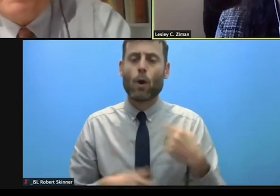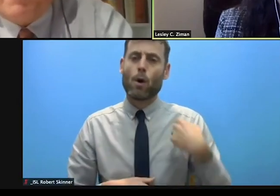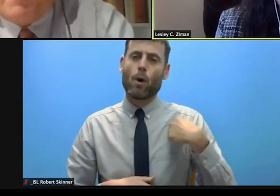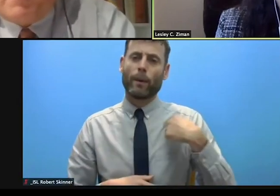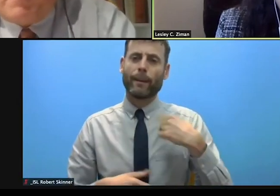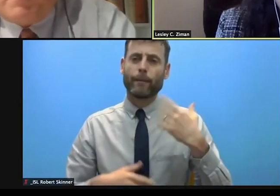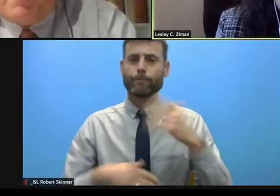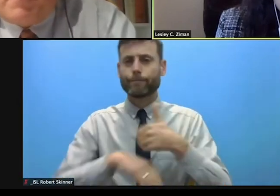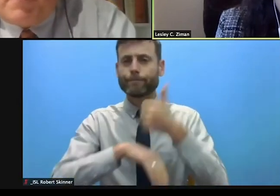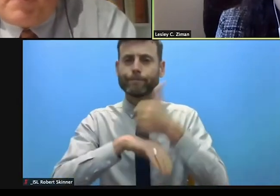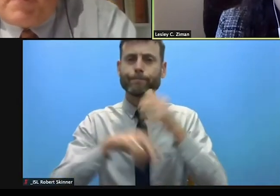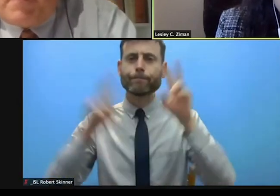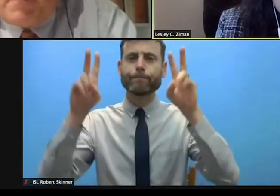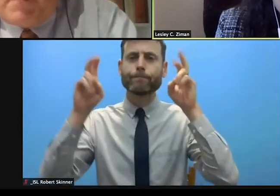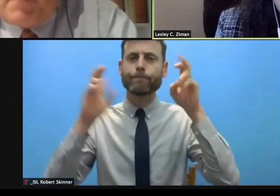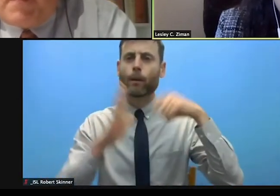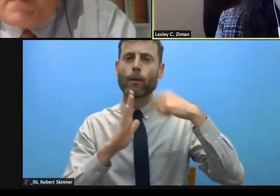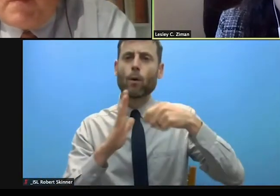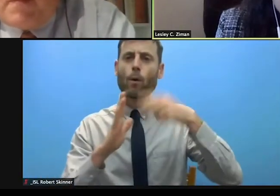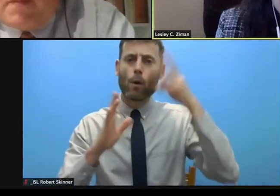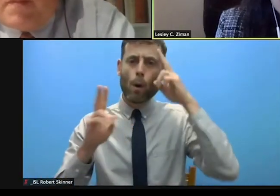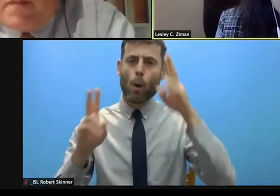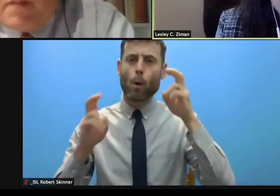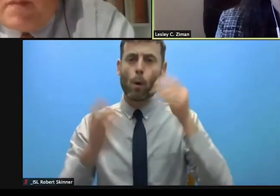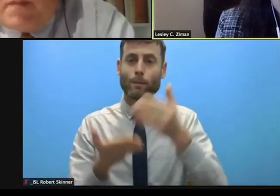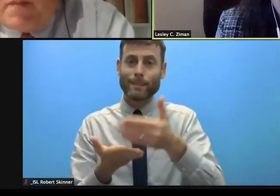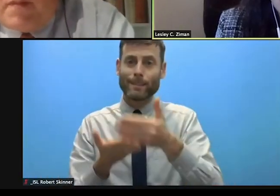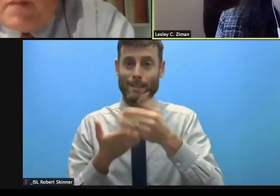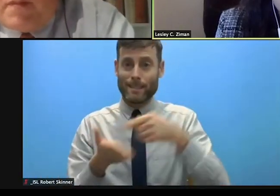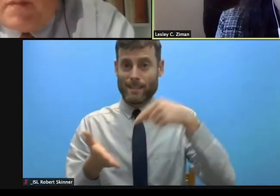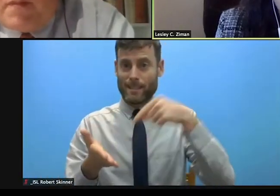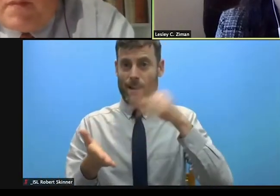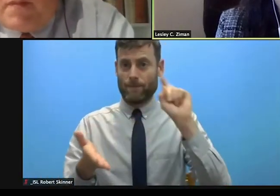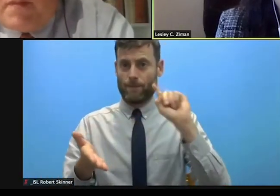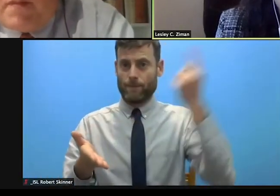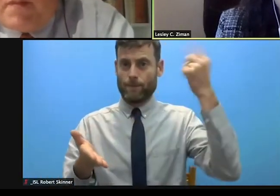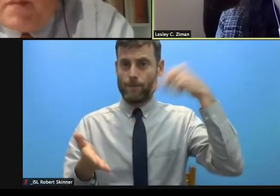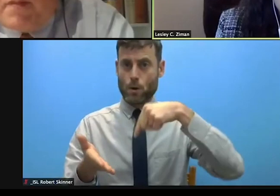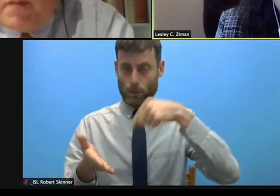and we're trying to adapt quickly to ensure those can access information and services